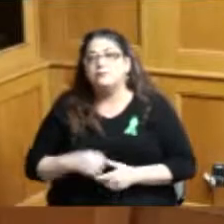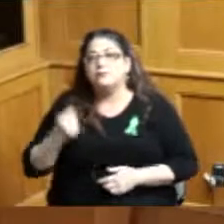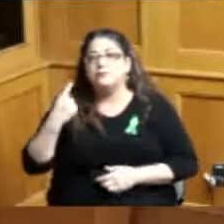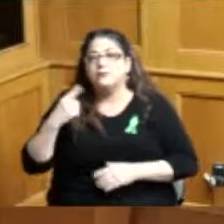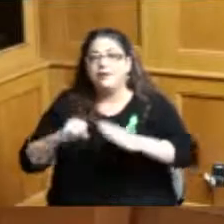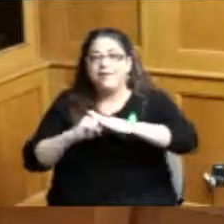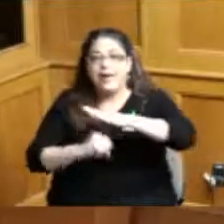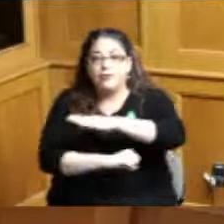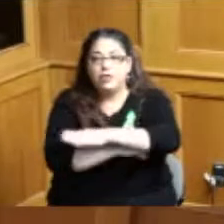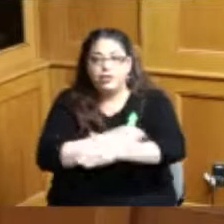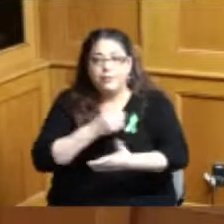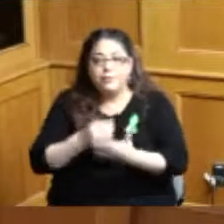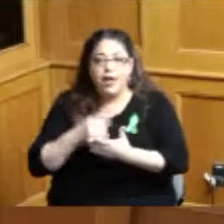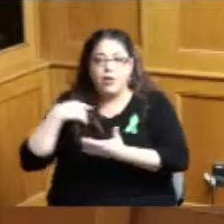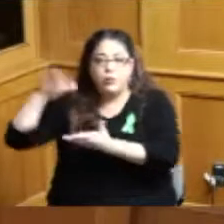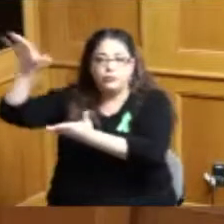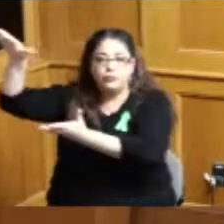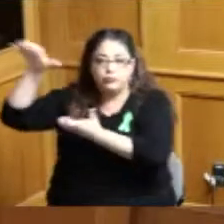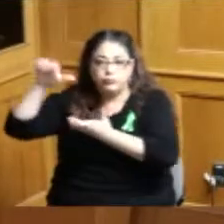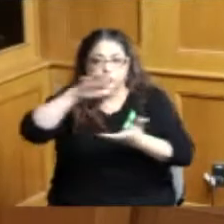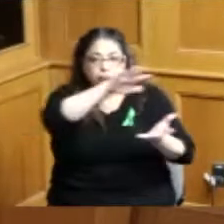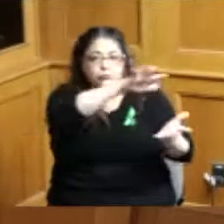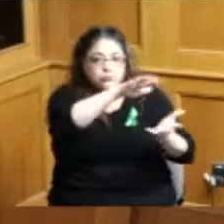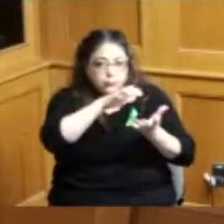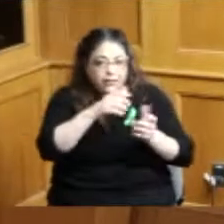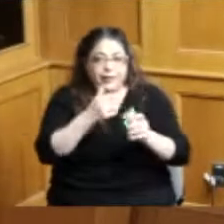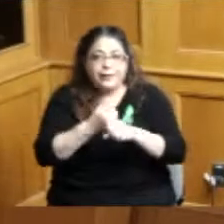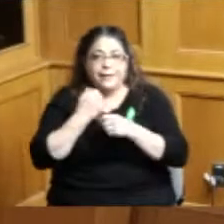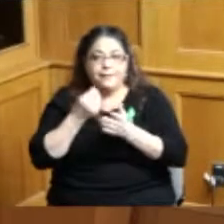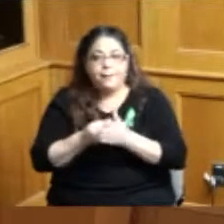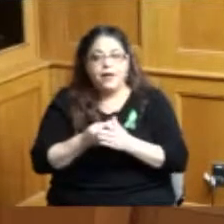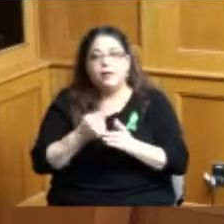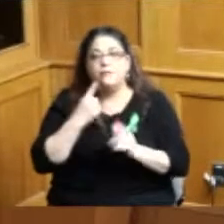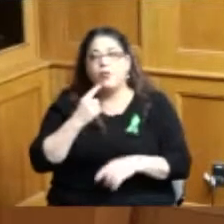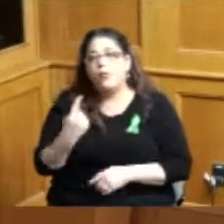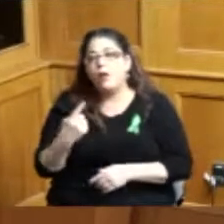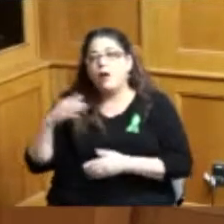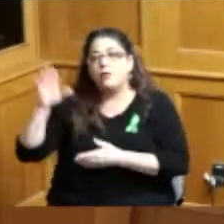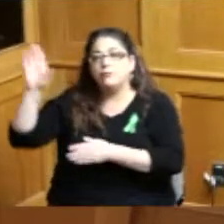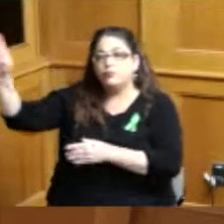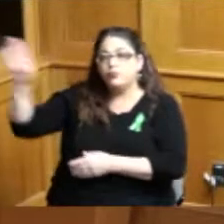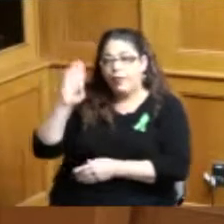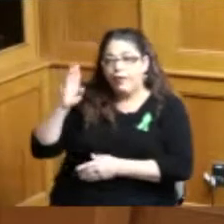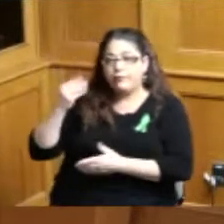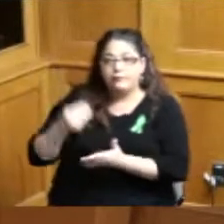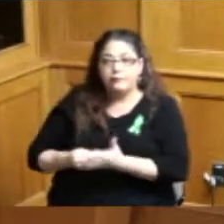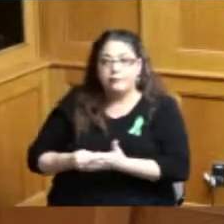two tranches that will be available for Hamilton County one is a direct allocation that is not what